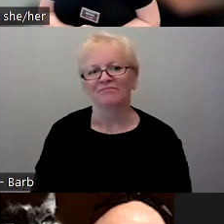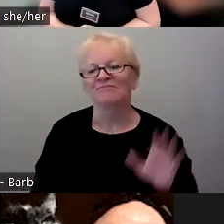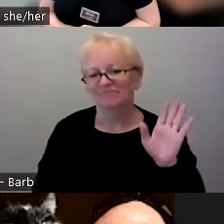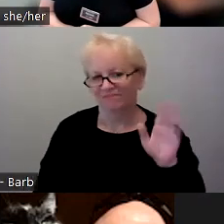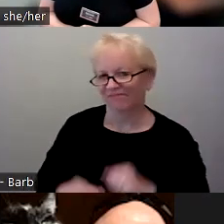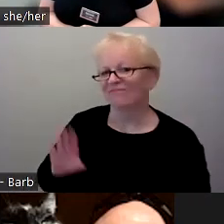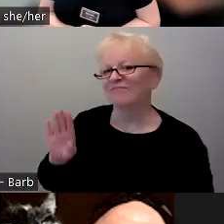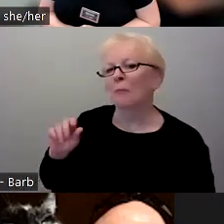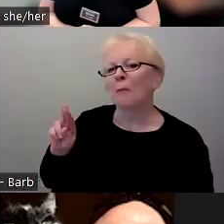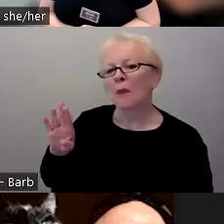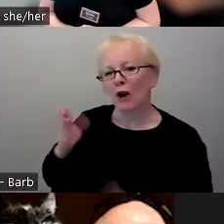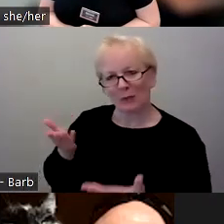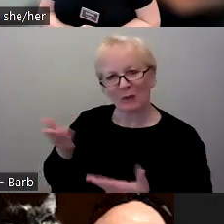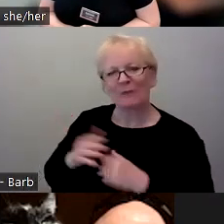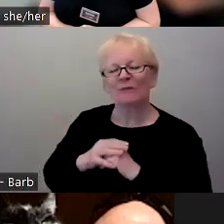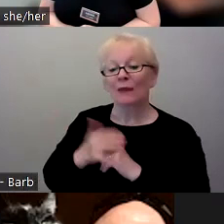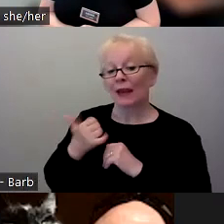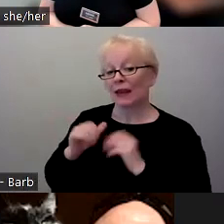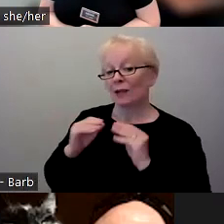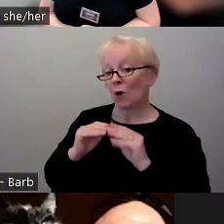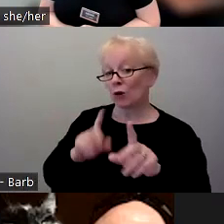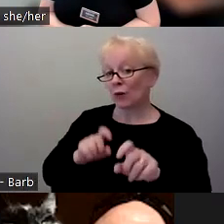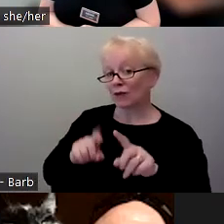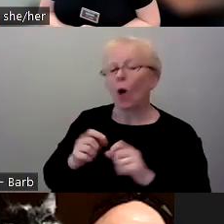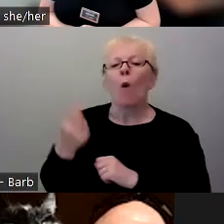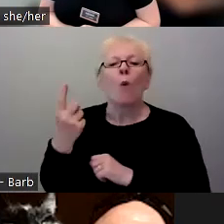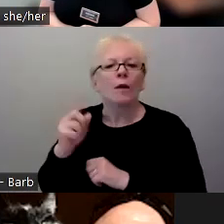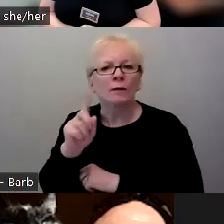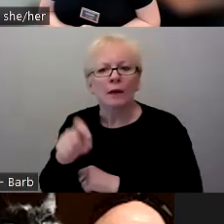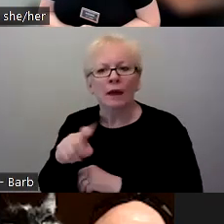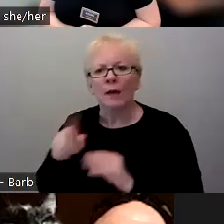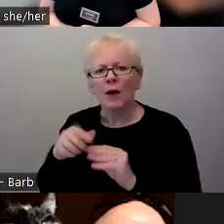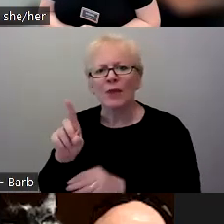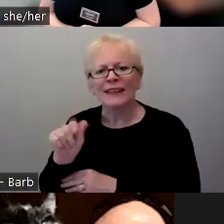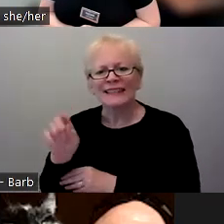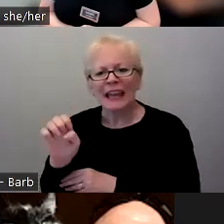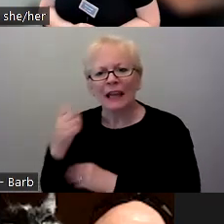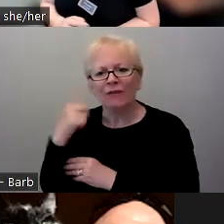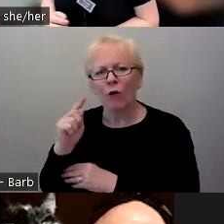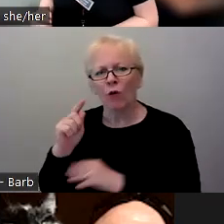Any other questions? There was a question about, "Wat is the date for the whole group September kickoff meeting?"